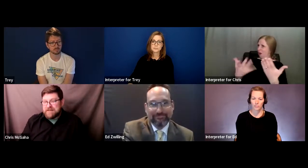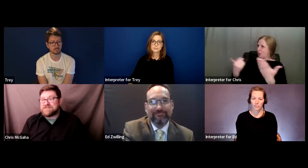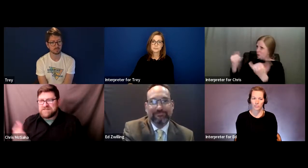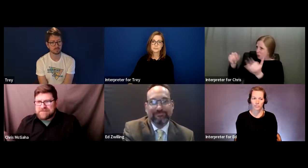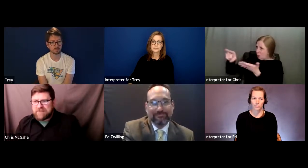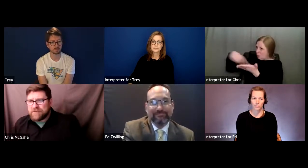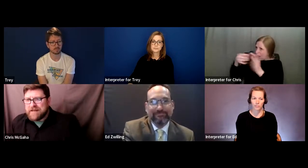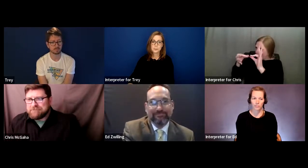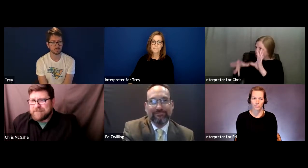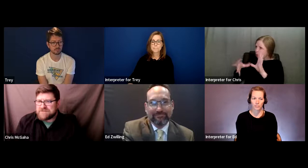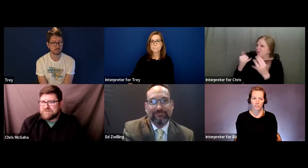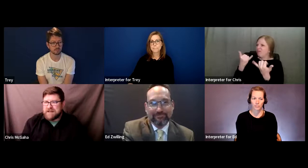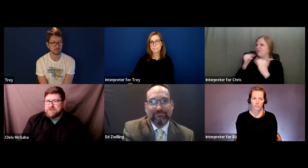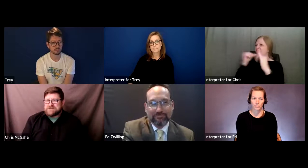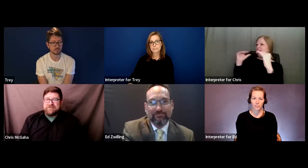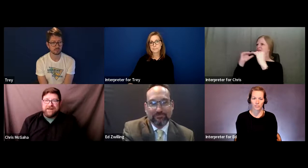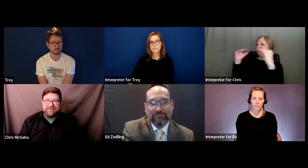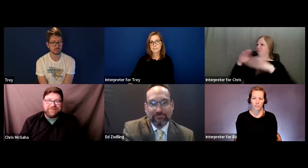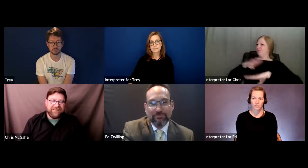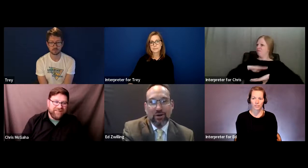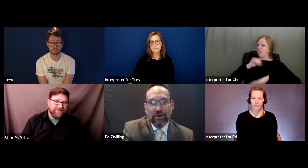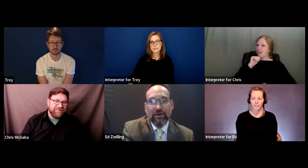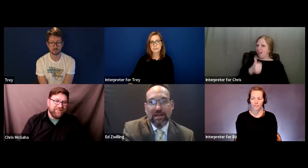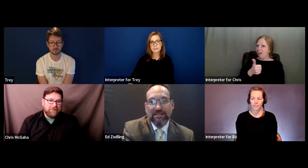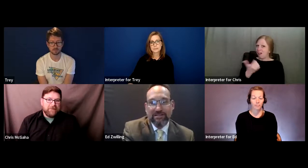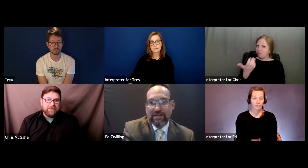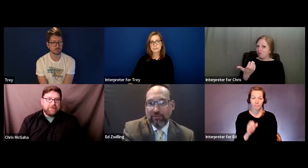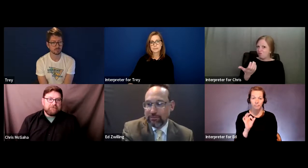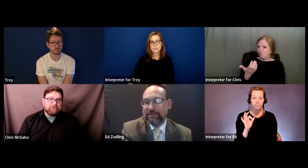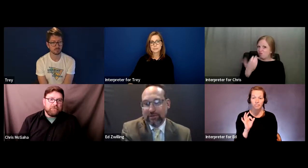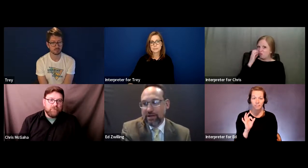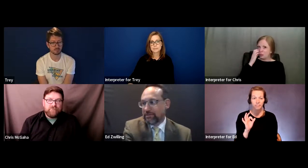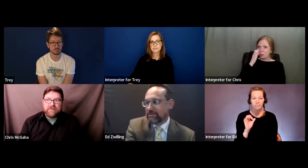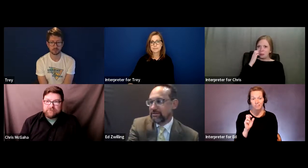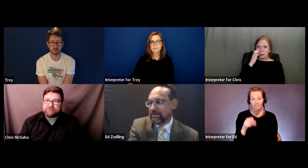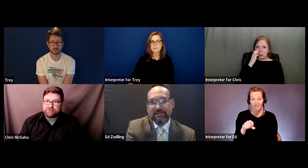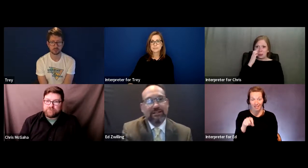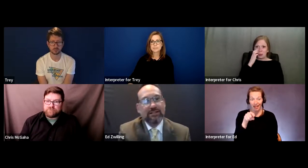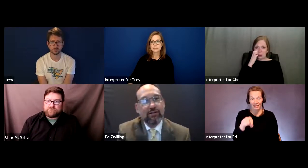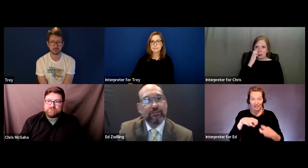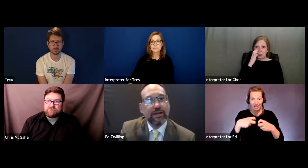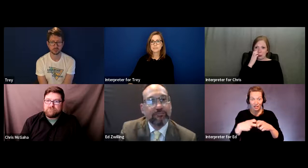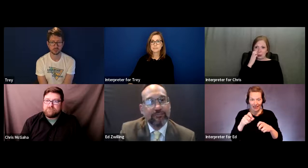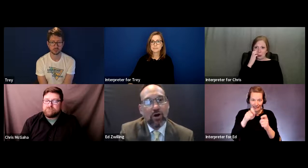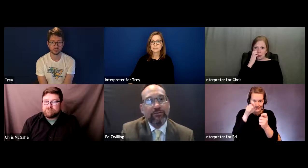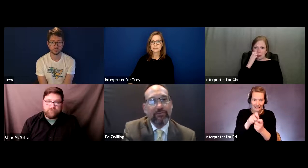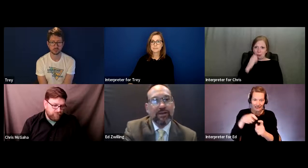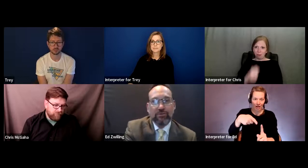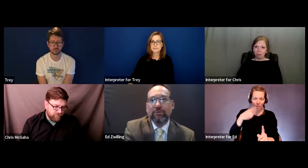I don't know if that answered that question or not. No, therein lies the devil. That's right. It's the detail. Awesome.